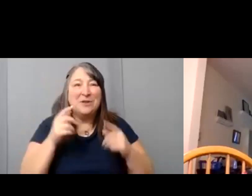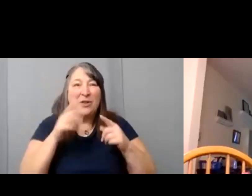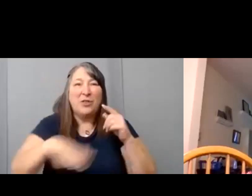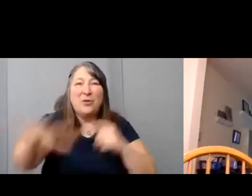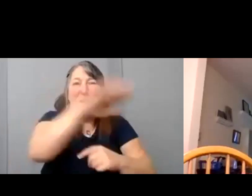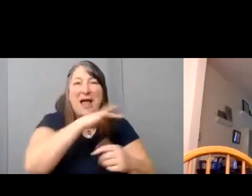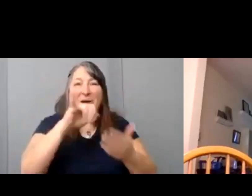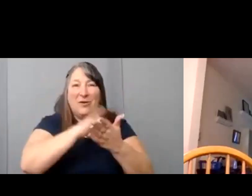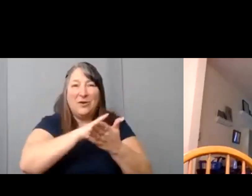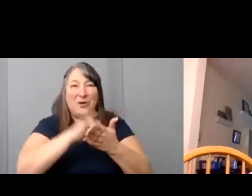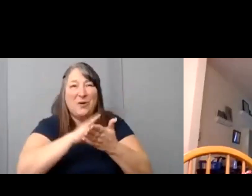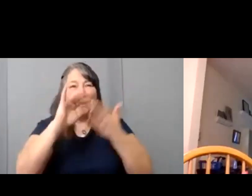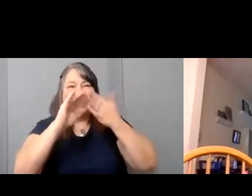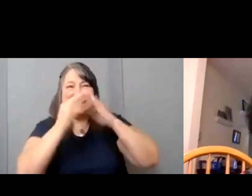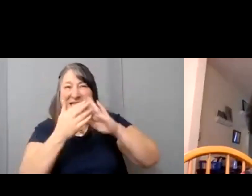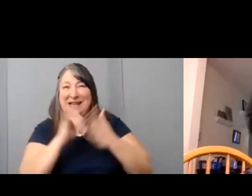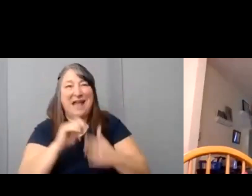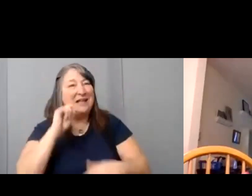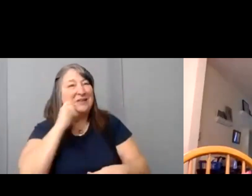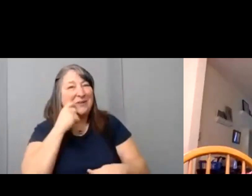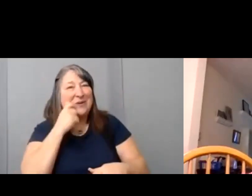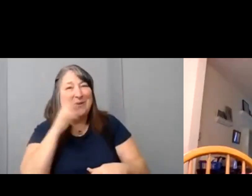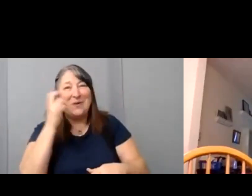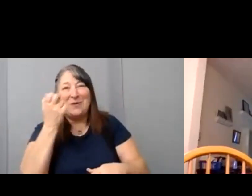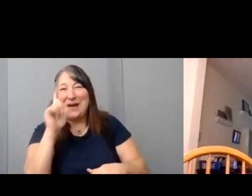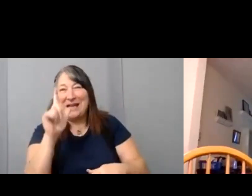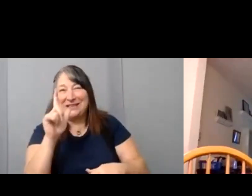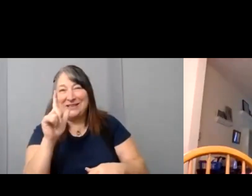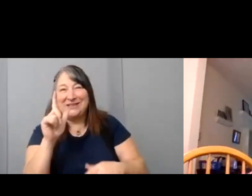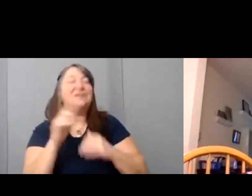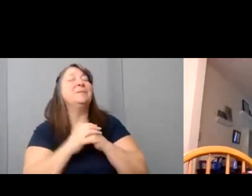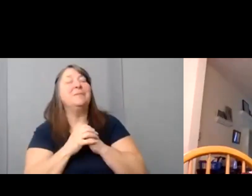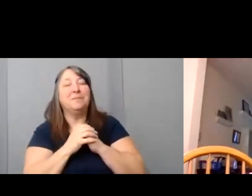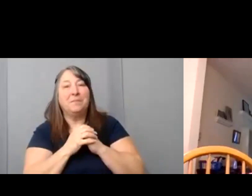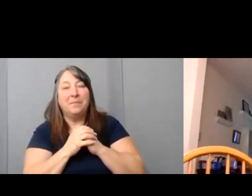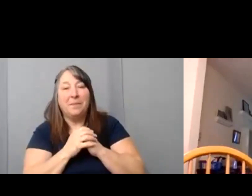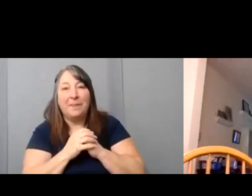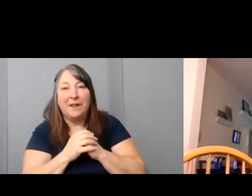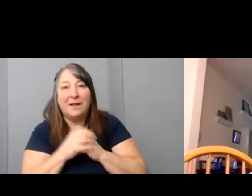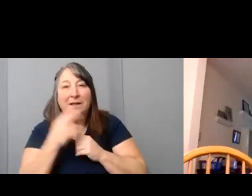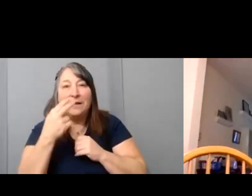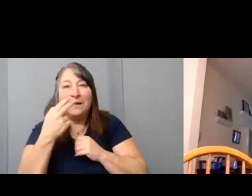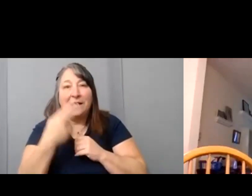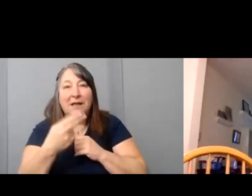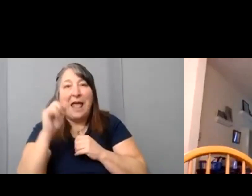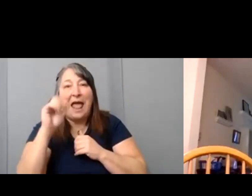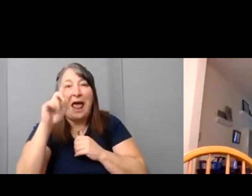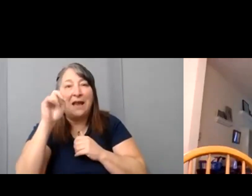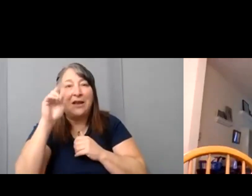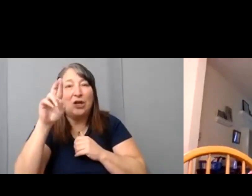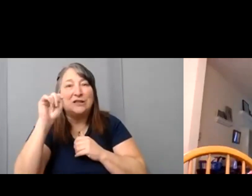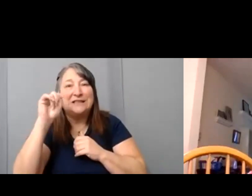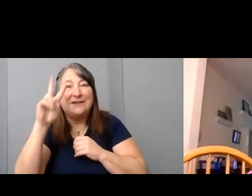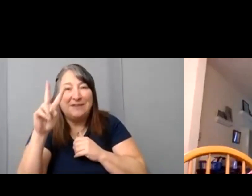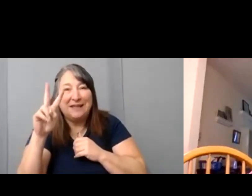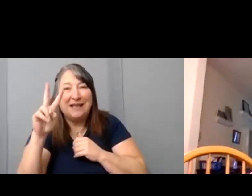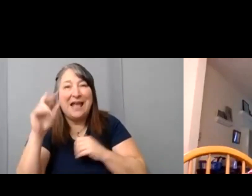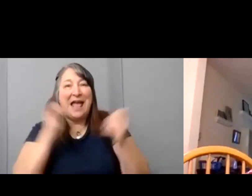That’s super cool Rachel. That is awesome. Handler’s TV acting credits include